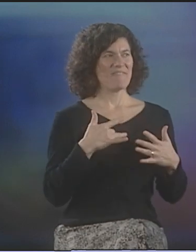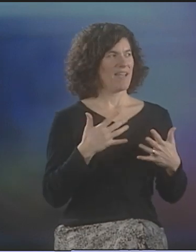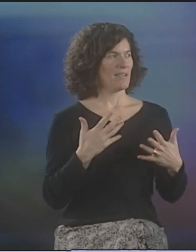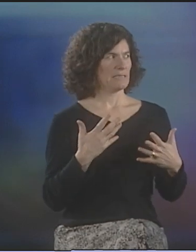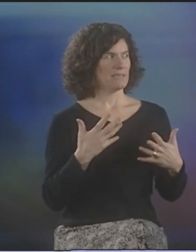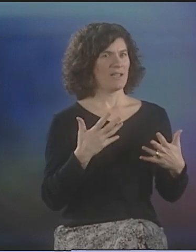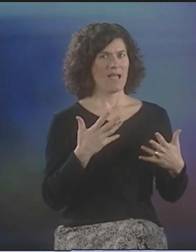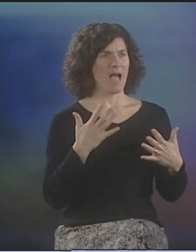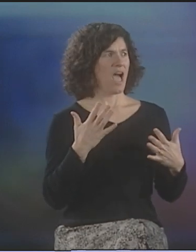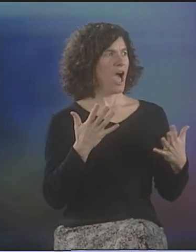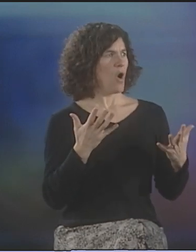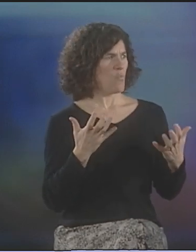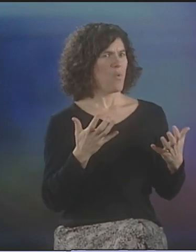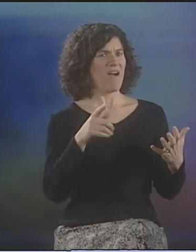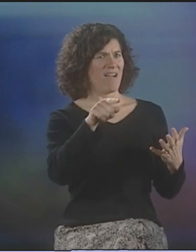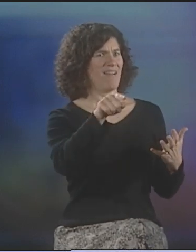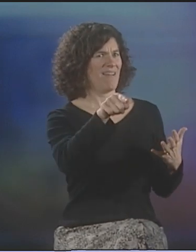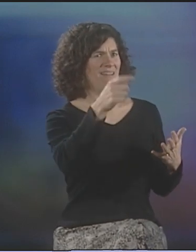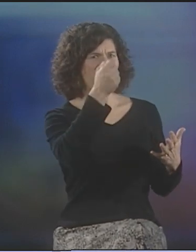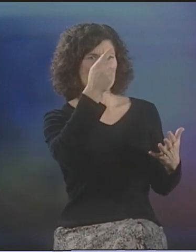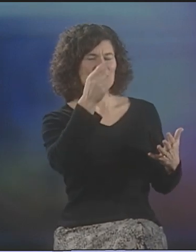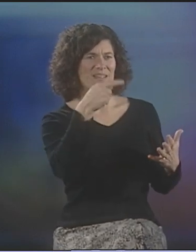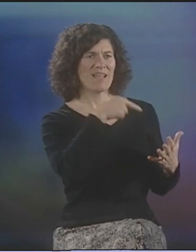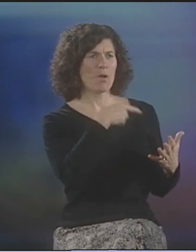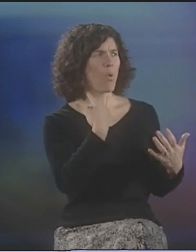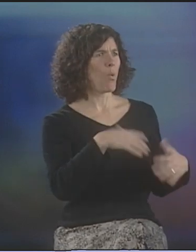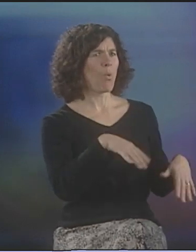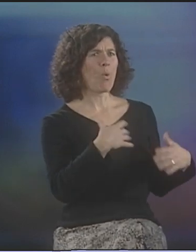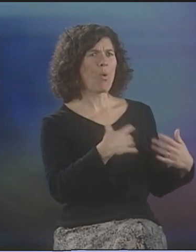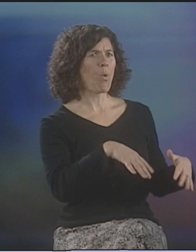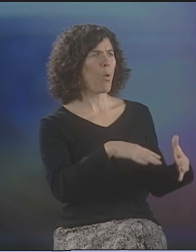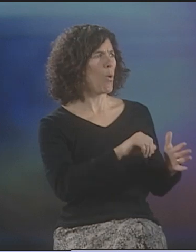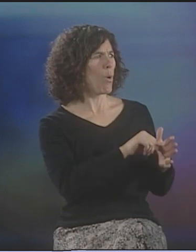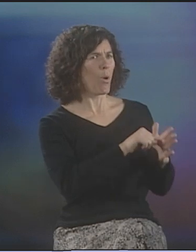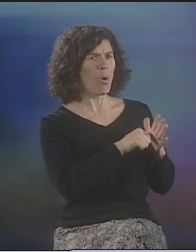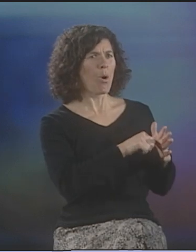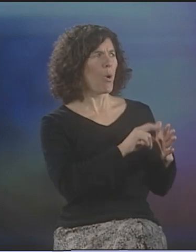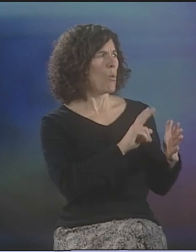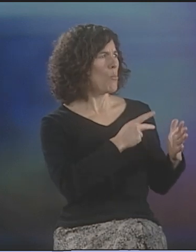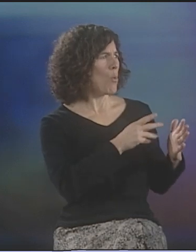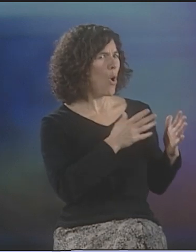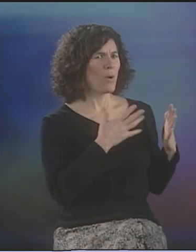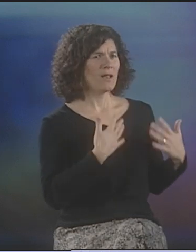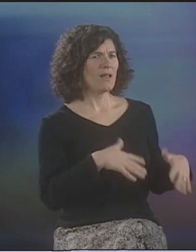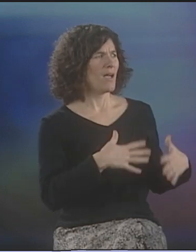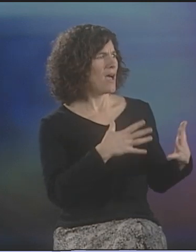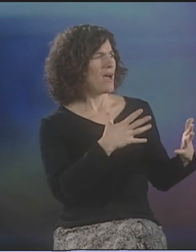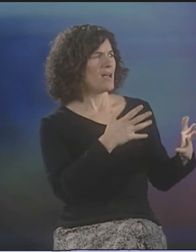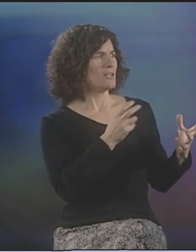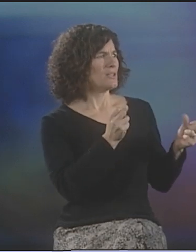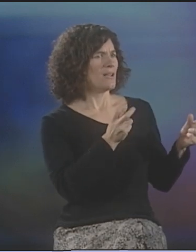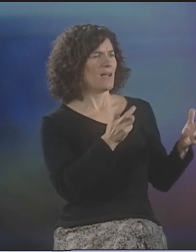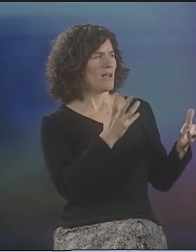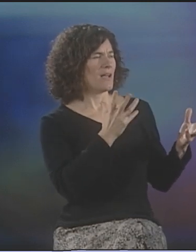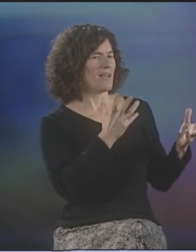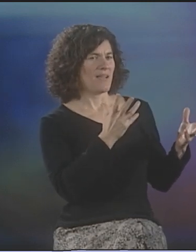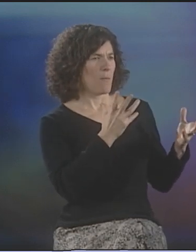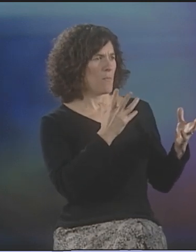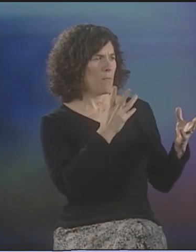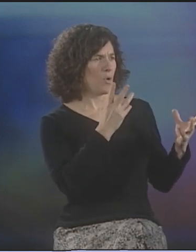AND I WAS WONDERING, OK, WE KNOW IN THE HEARING WORLD THAT ALLEN GINSBERG IS RESPECTED, BUT WE HAD THIS INCREDIBLE DEAF PERFORMER HERE